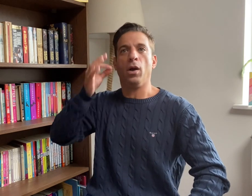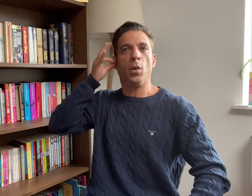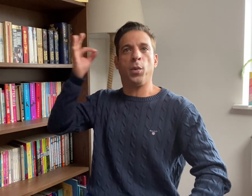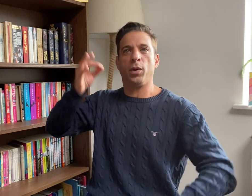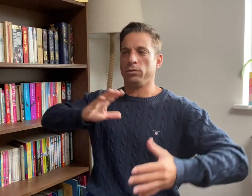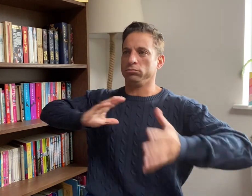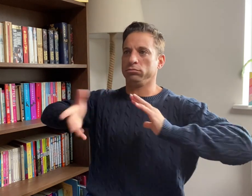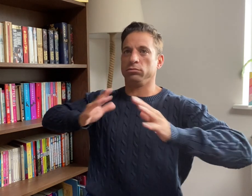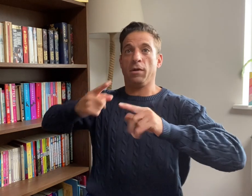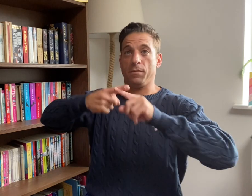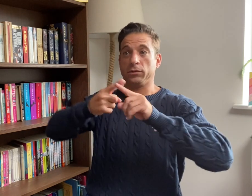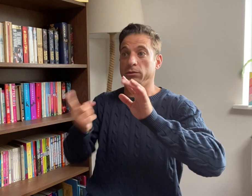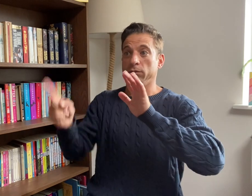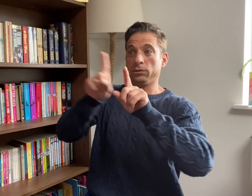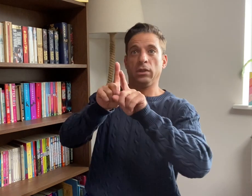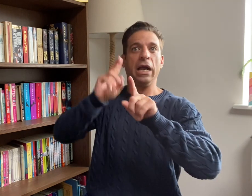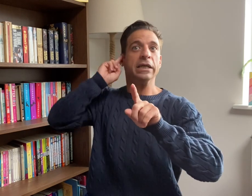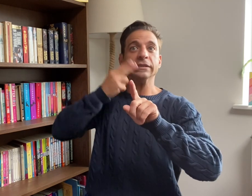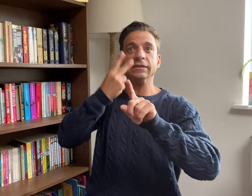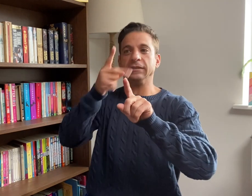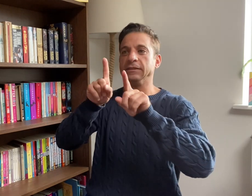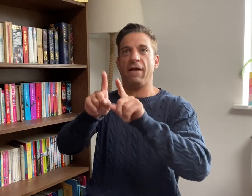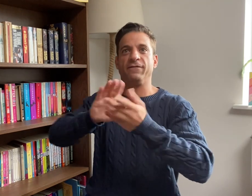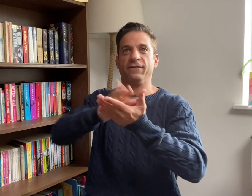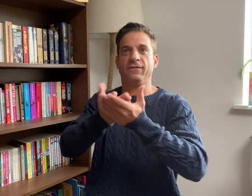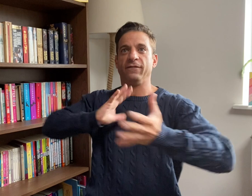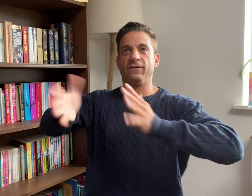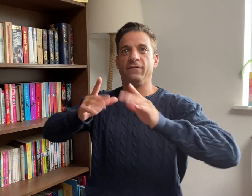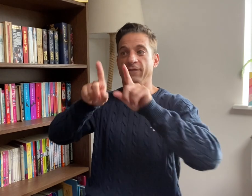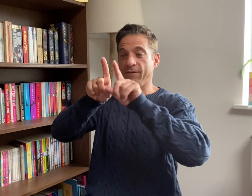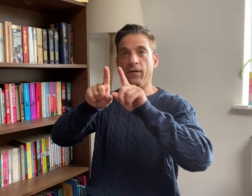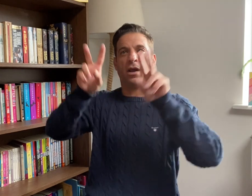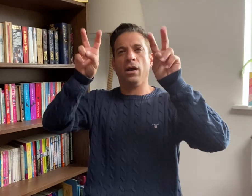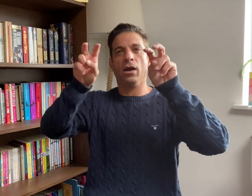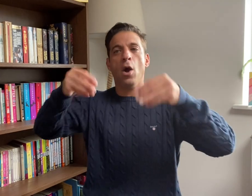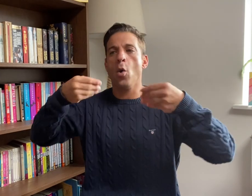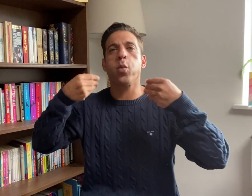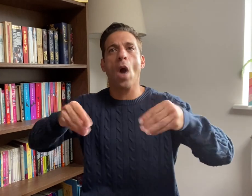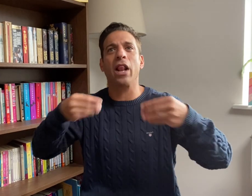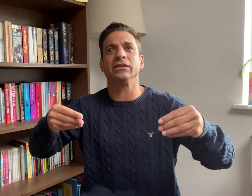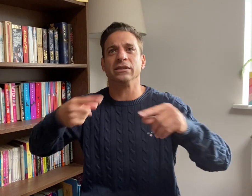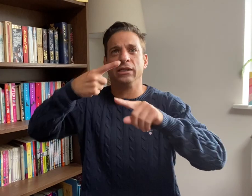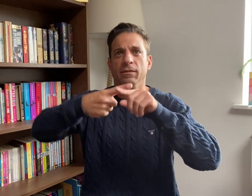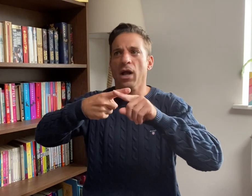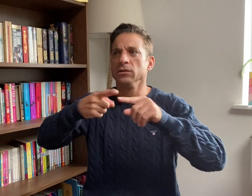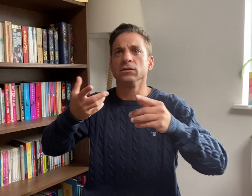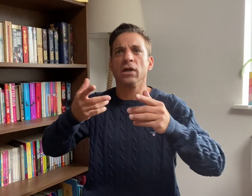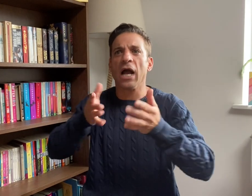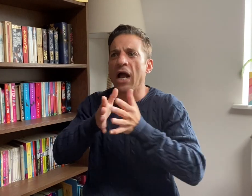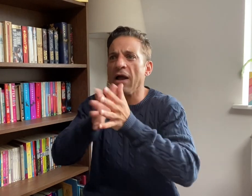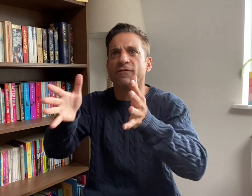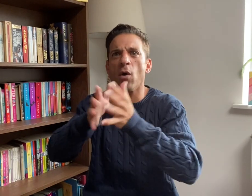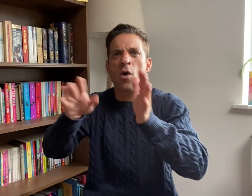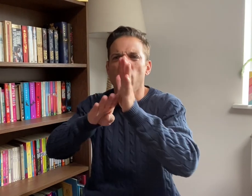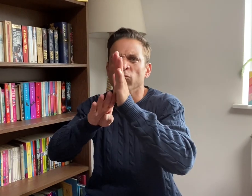a hearing interpreter would maximize the quality and